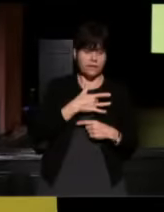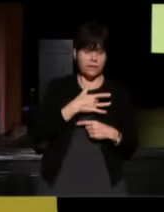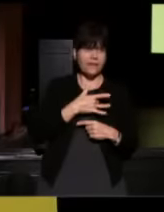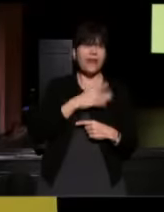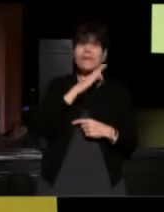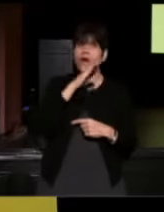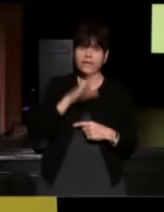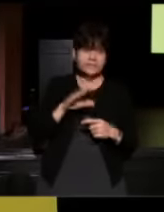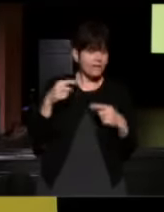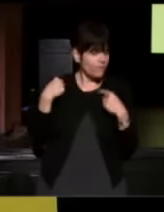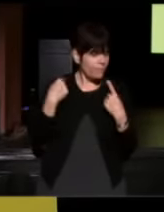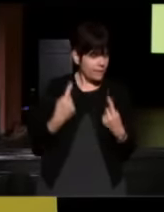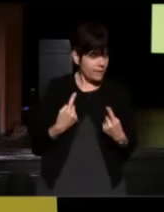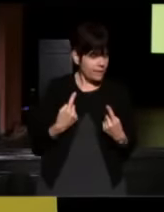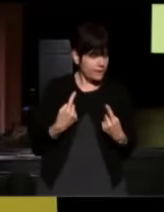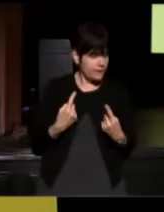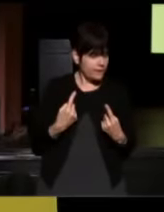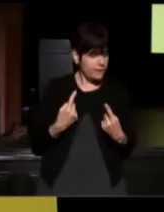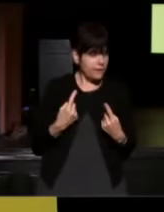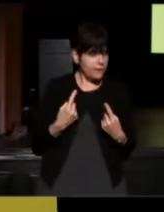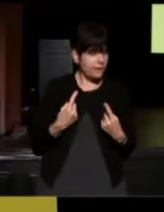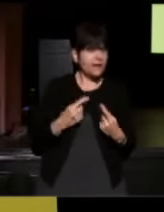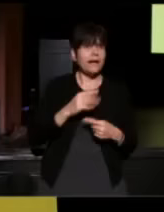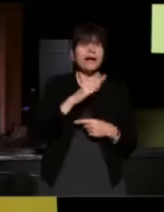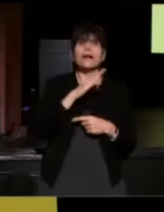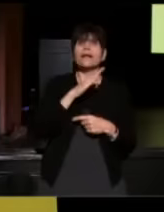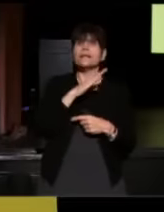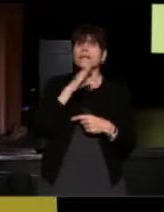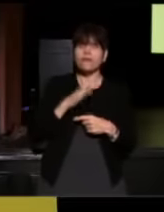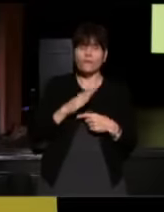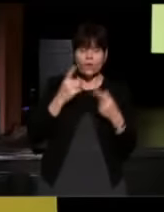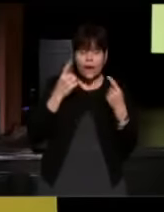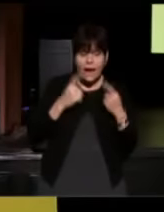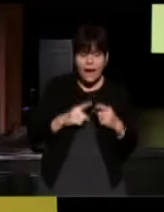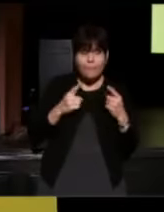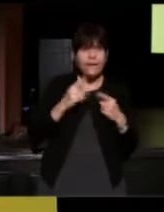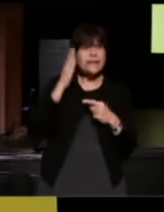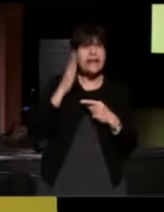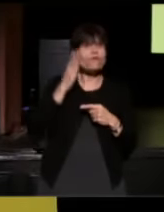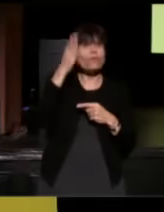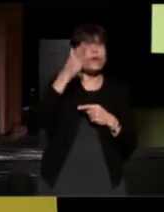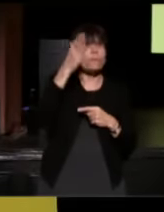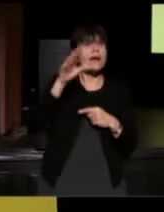there is not now, and never will be another Annie.